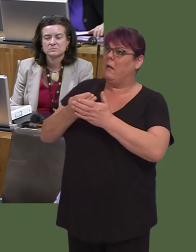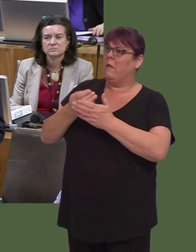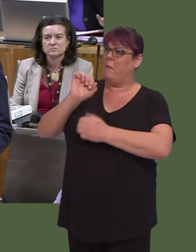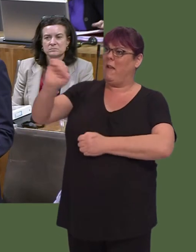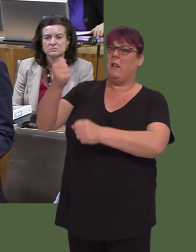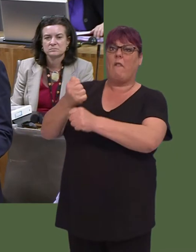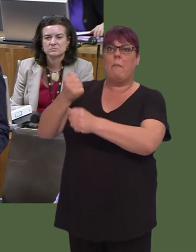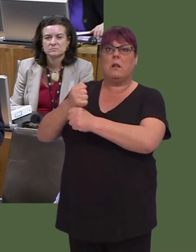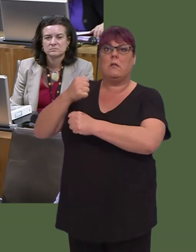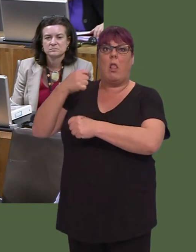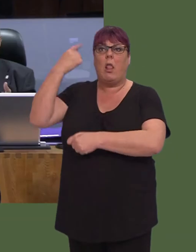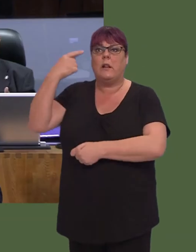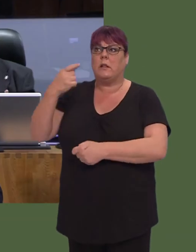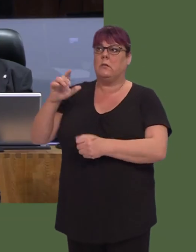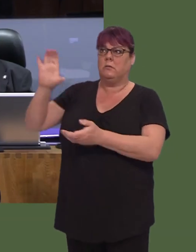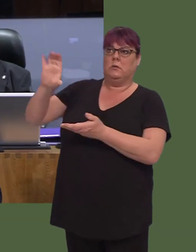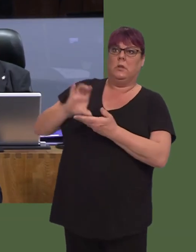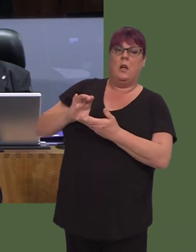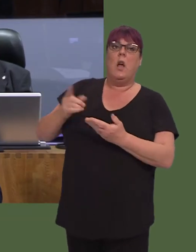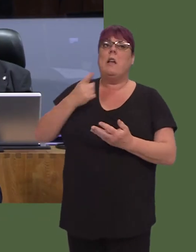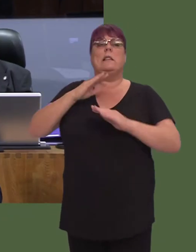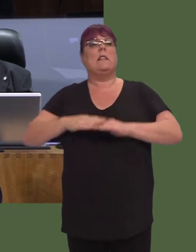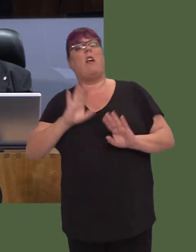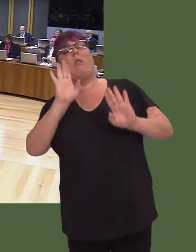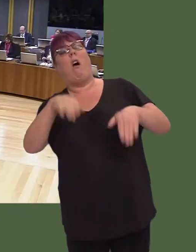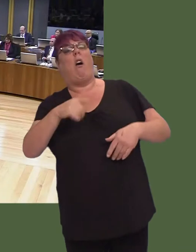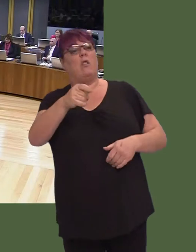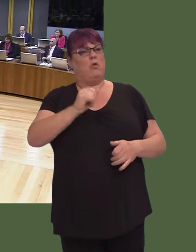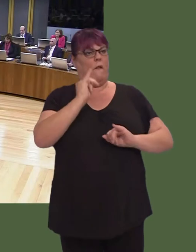sits there and says, 'Well, it's all your fault that spending has been cut', when, in